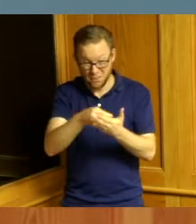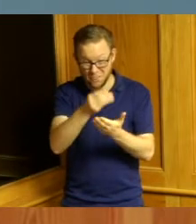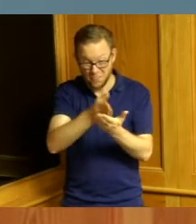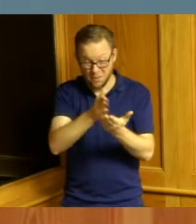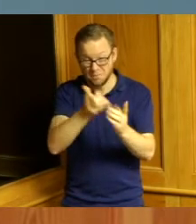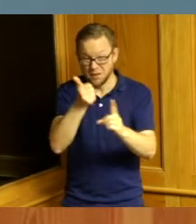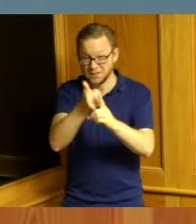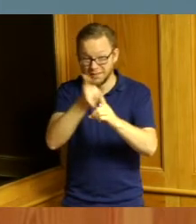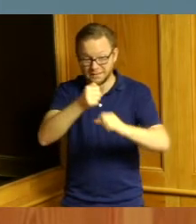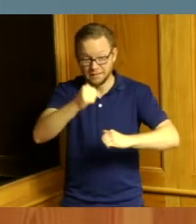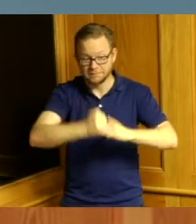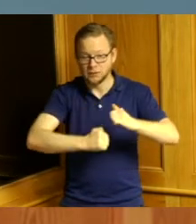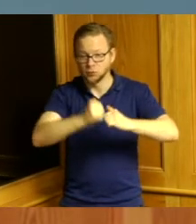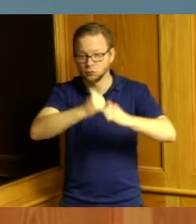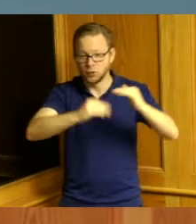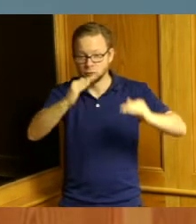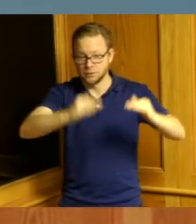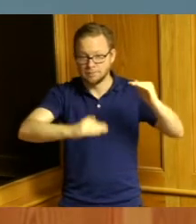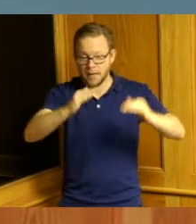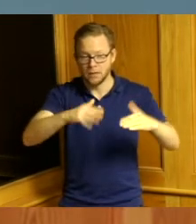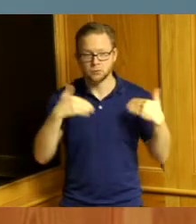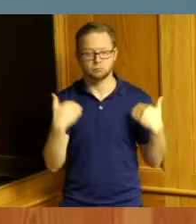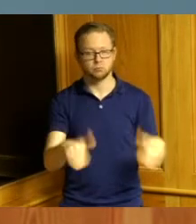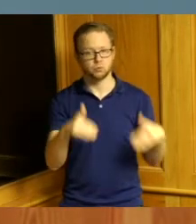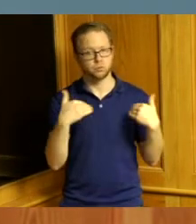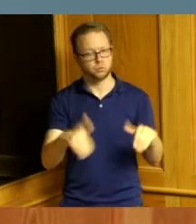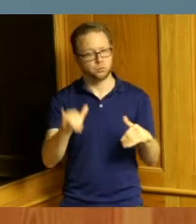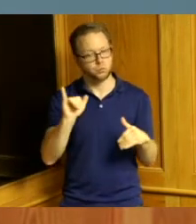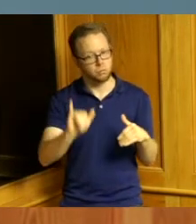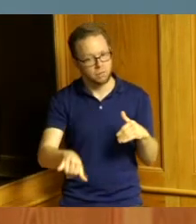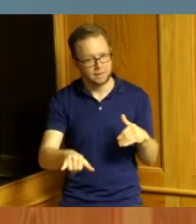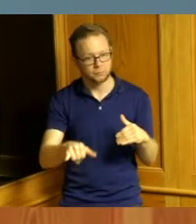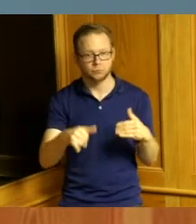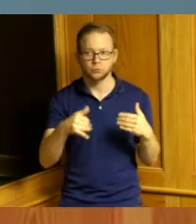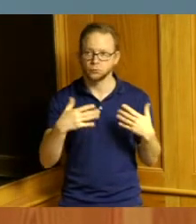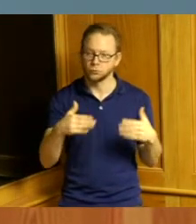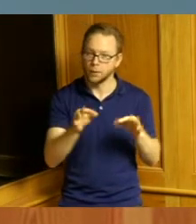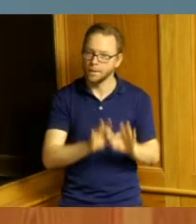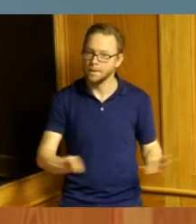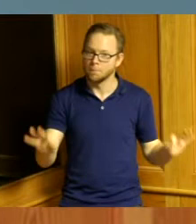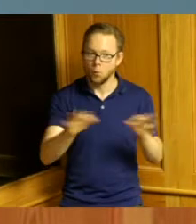we must not take that for granted it has been decades since this has happened where we had